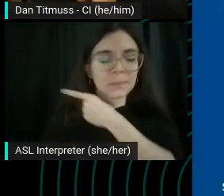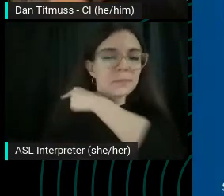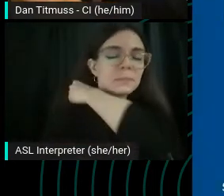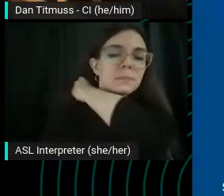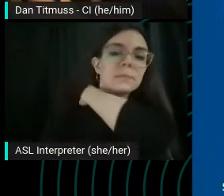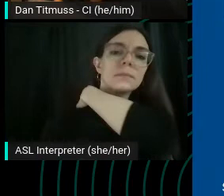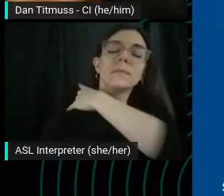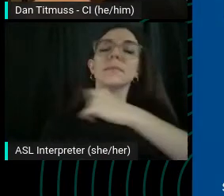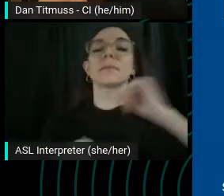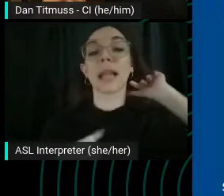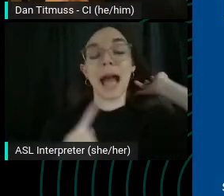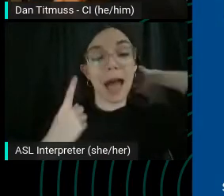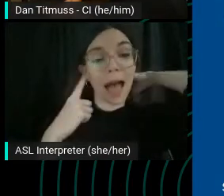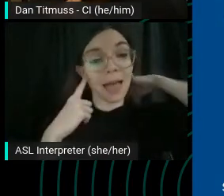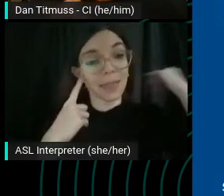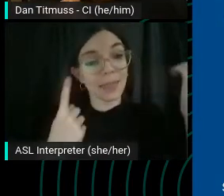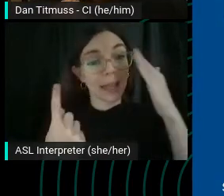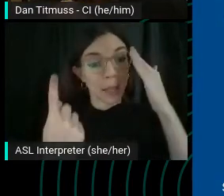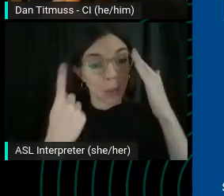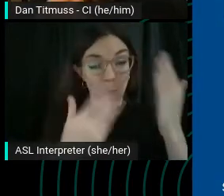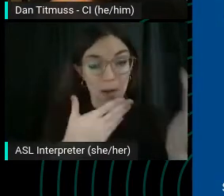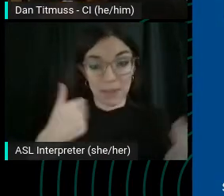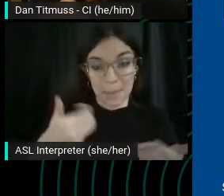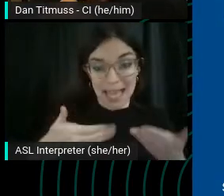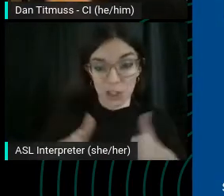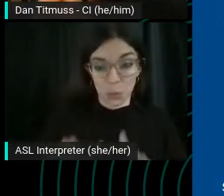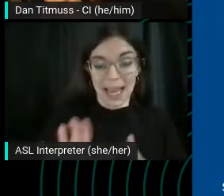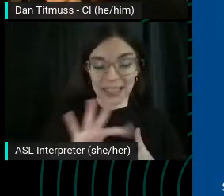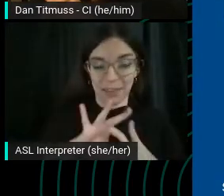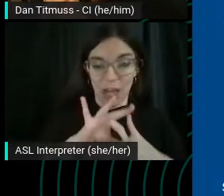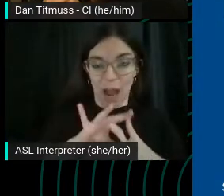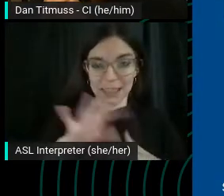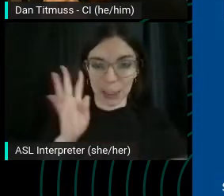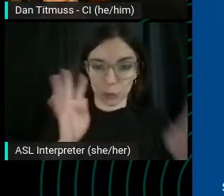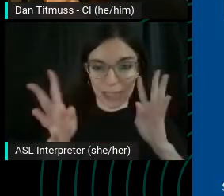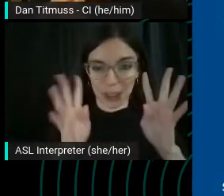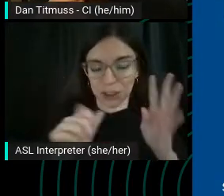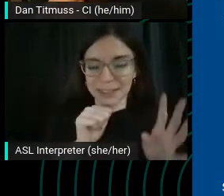I think one of the best ways of content creation, doesn't actually involve creating any new content.